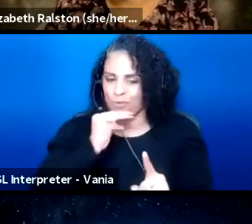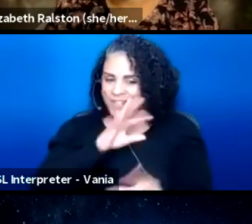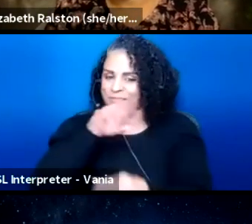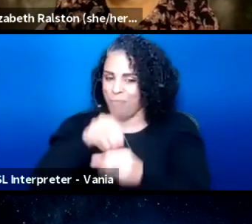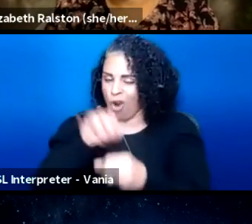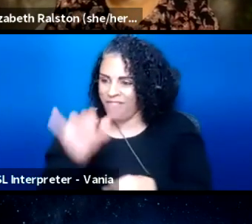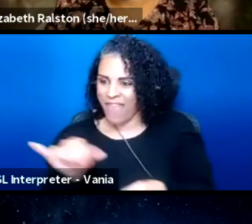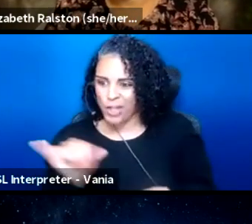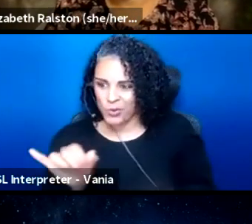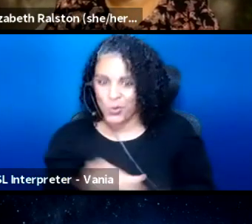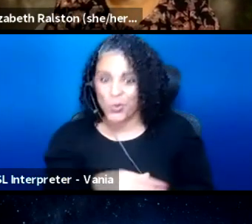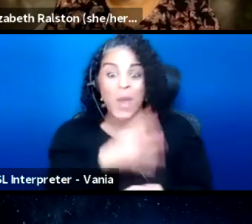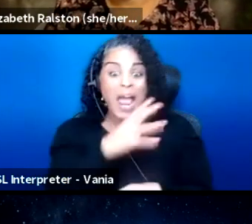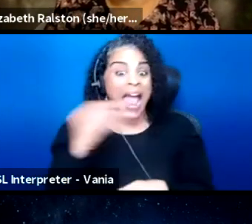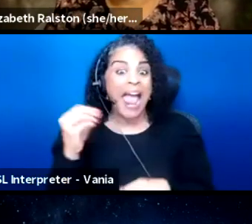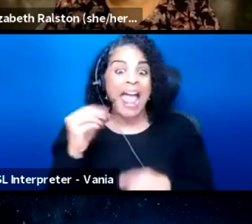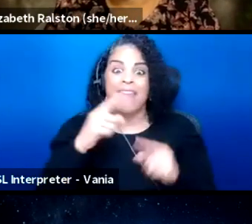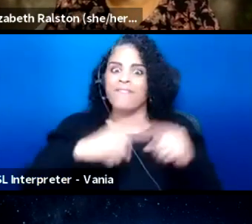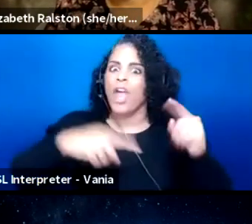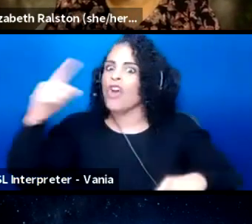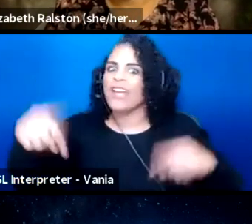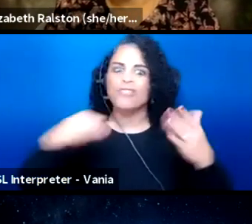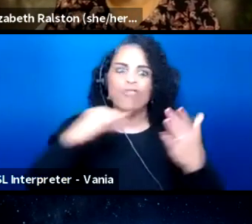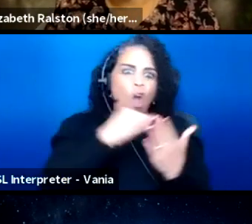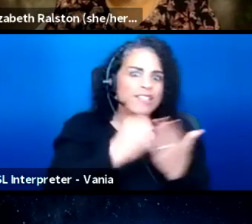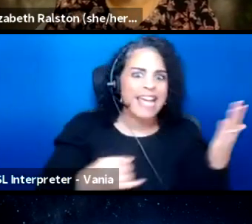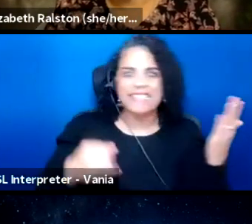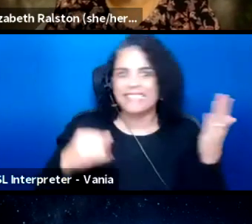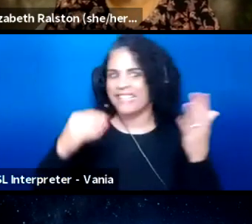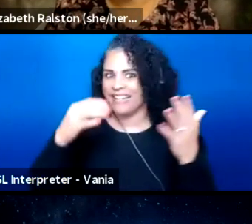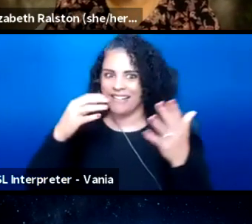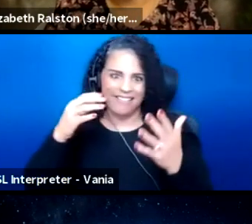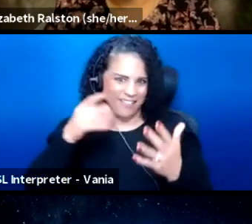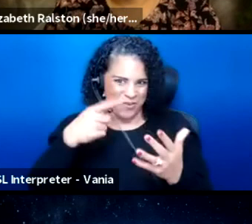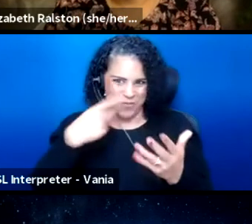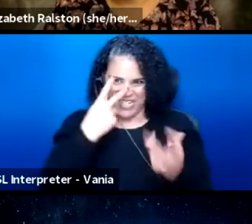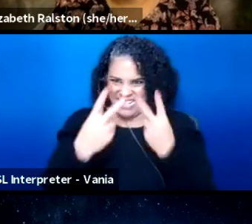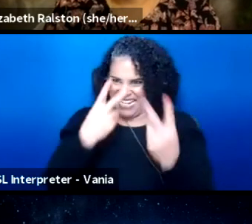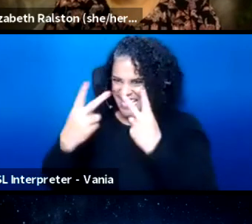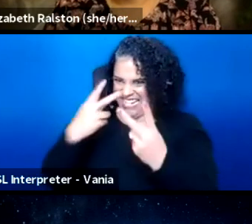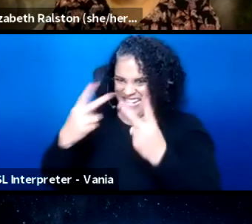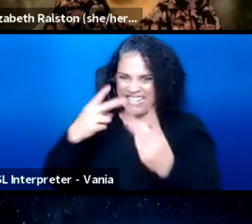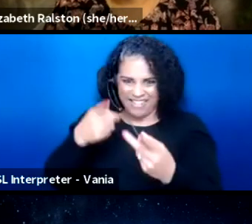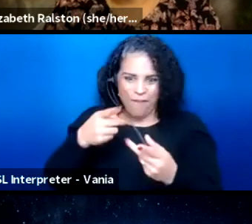and the various artistic endeavors that we see coming out of Monique's world